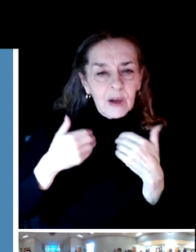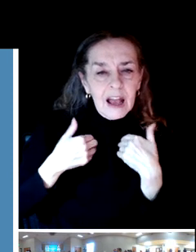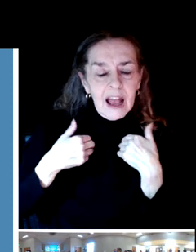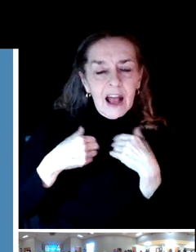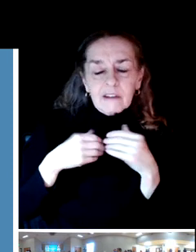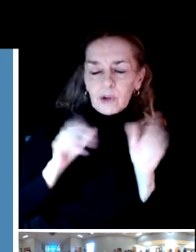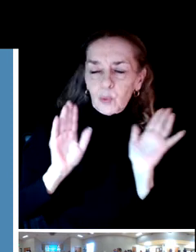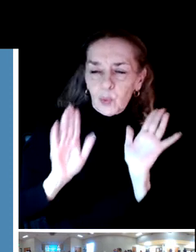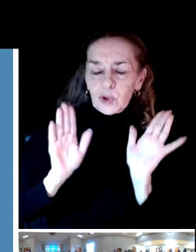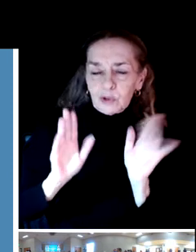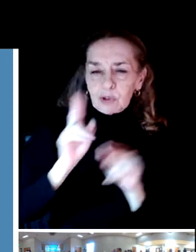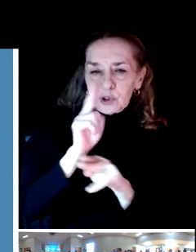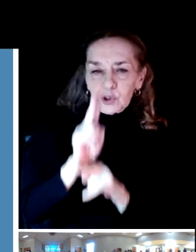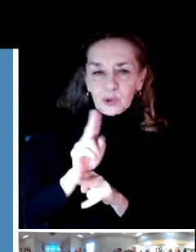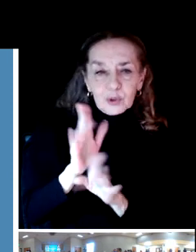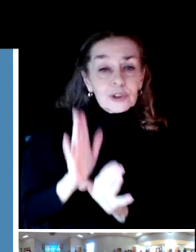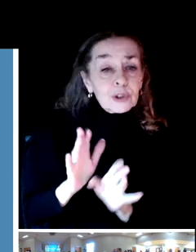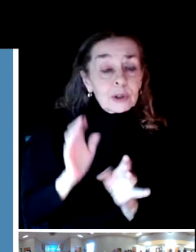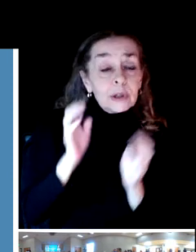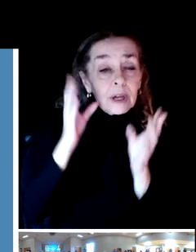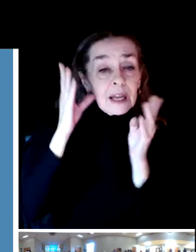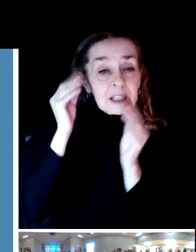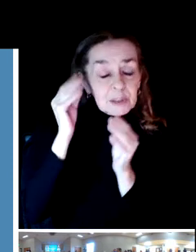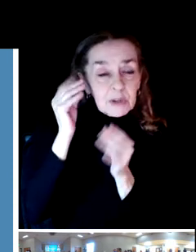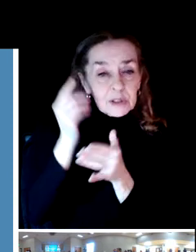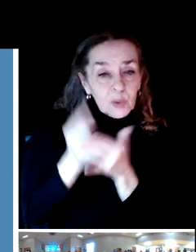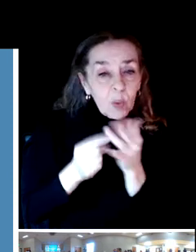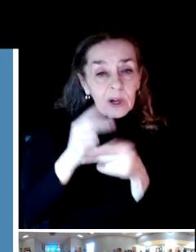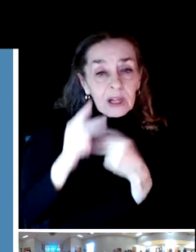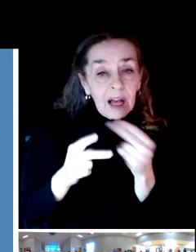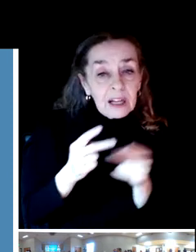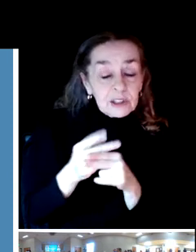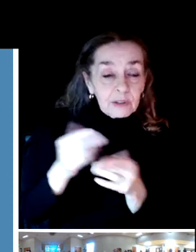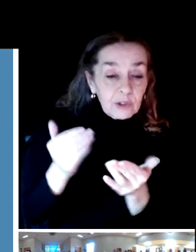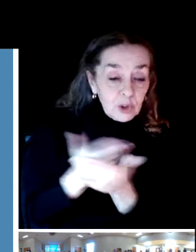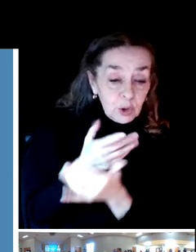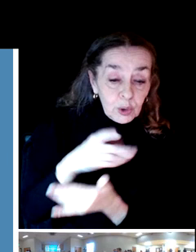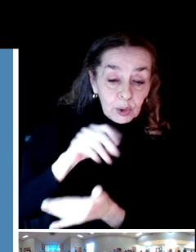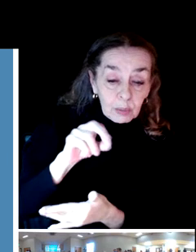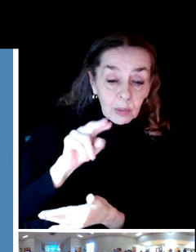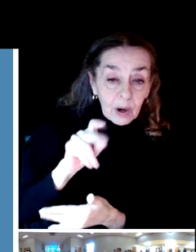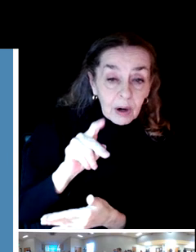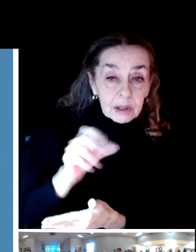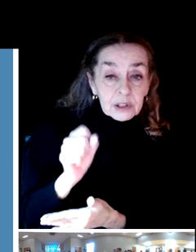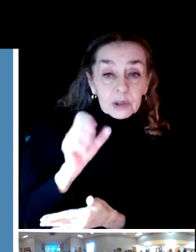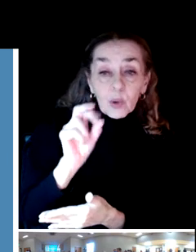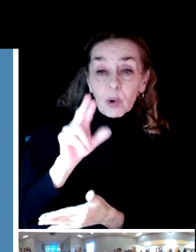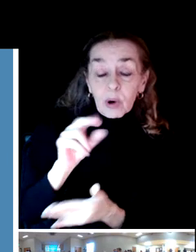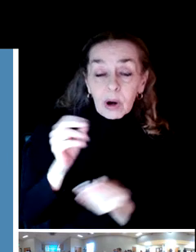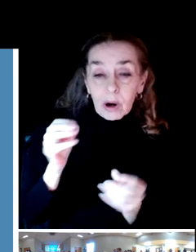And indeed, what kind of new parks are new or new opportunities for access to parks and